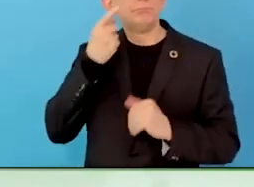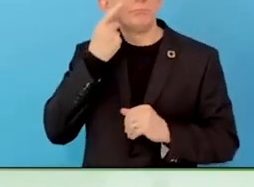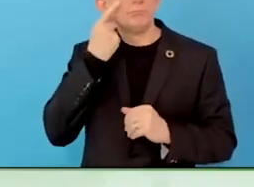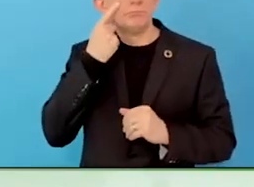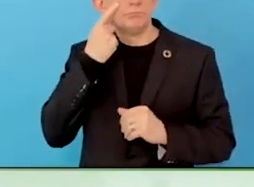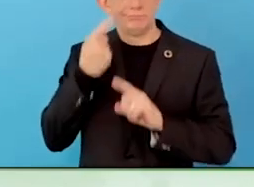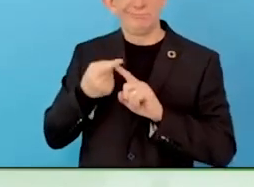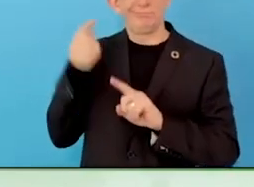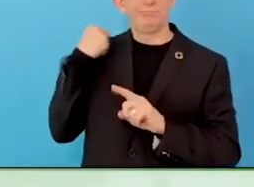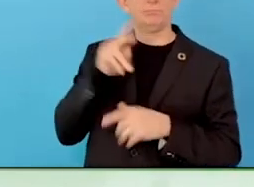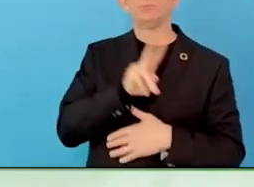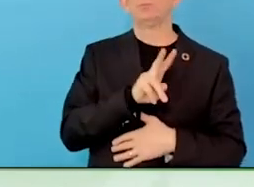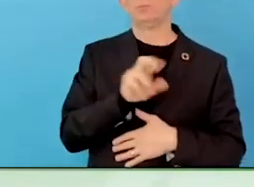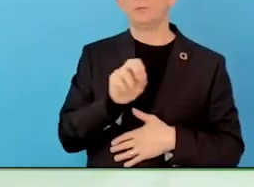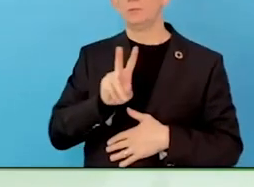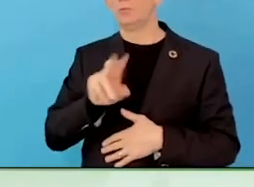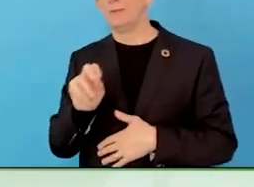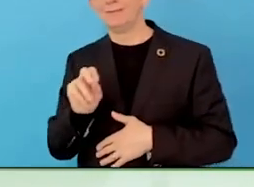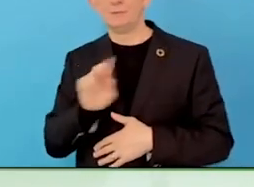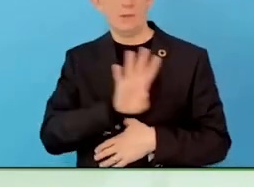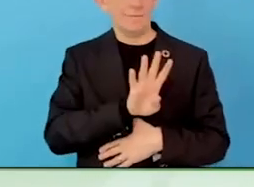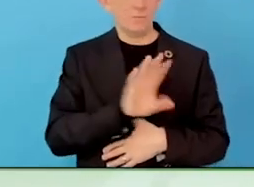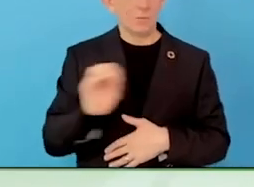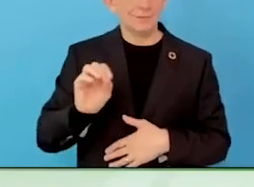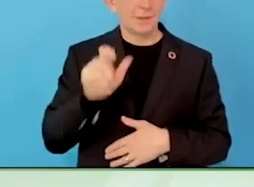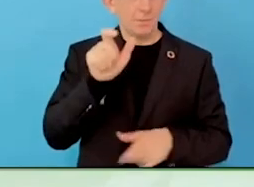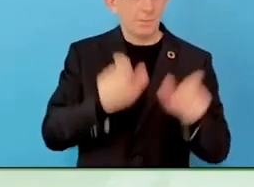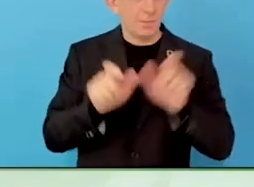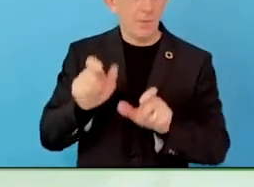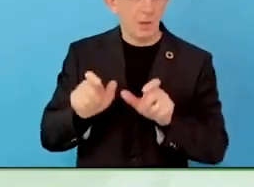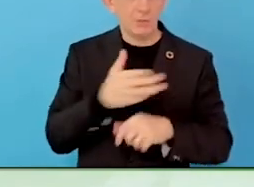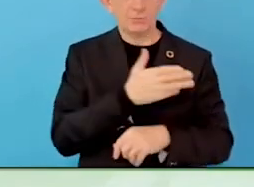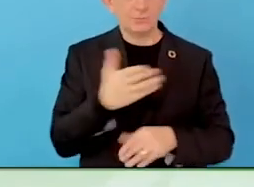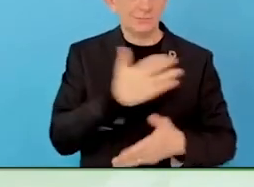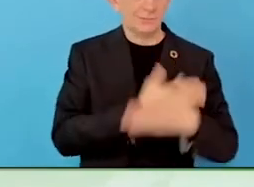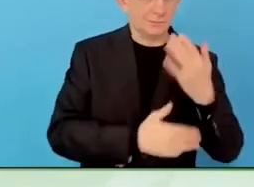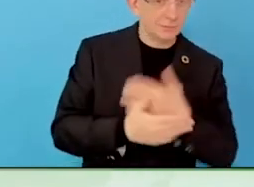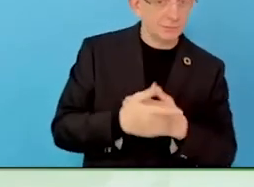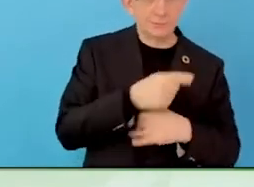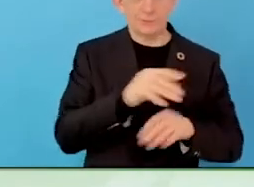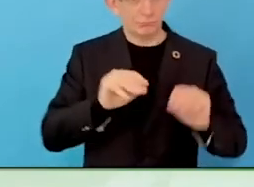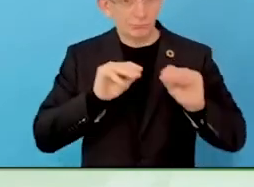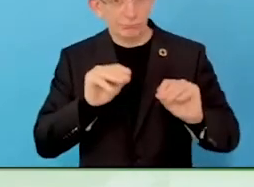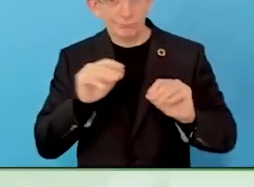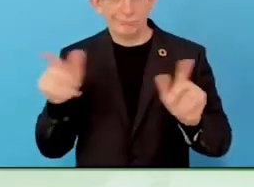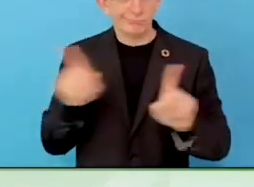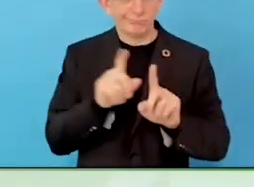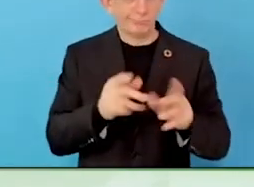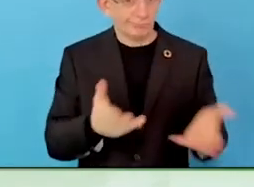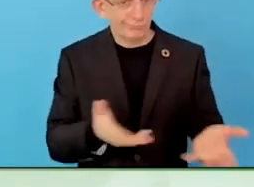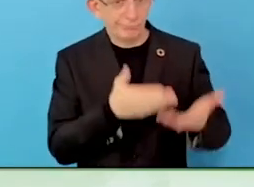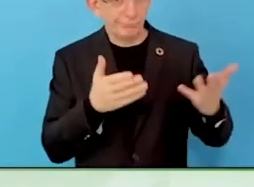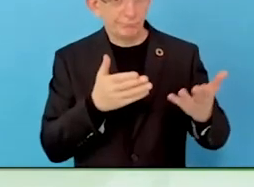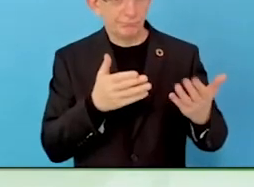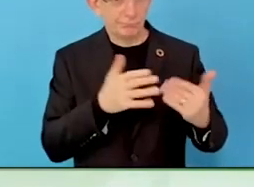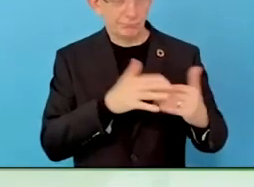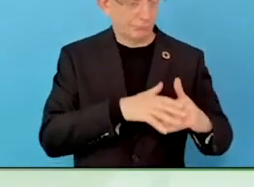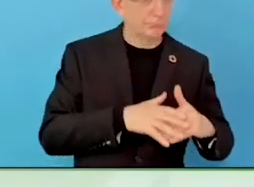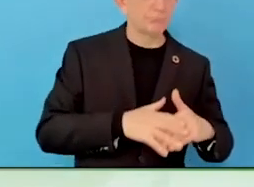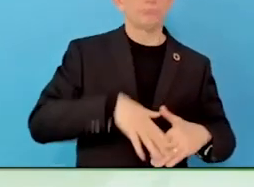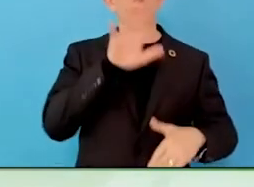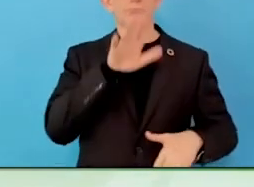them, and you help to pursue and prepare these people with the